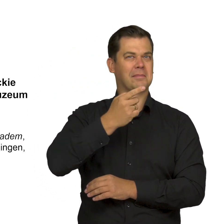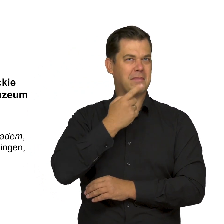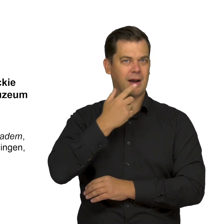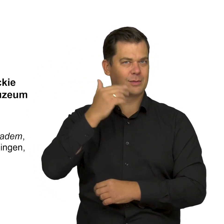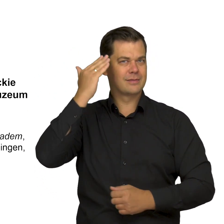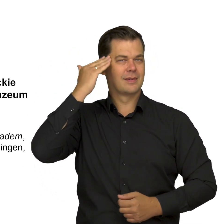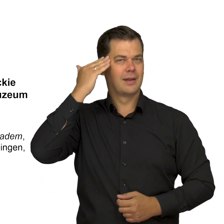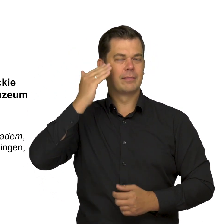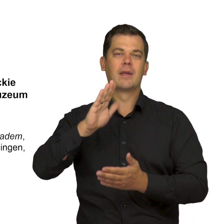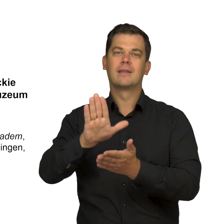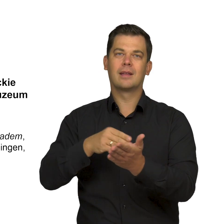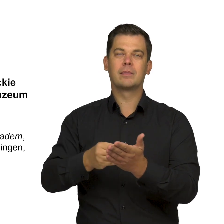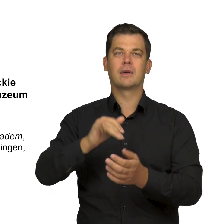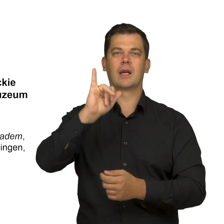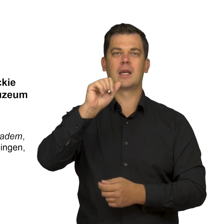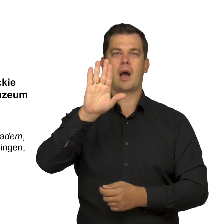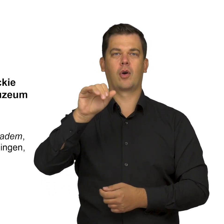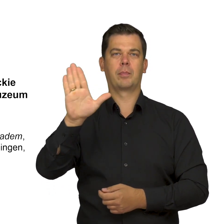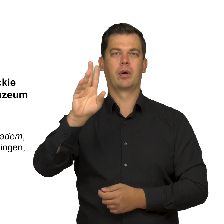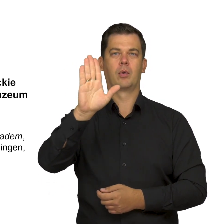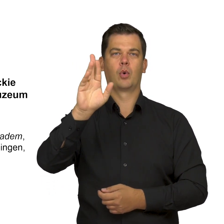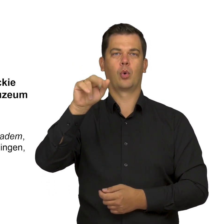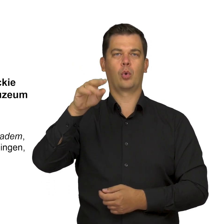Many painters, such as Jakob van Ruisdael,